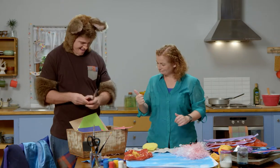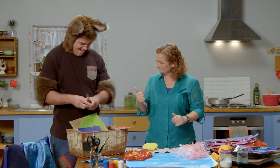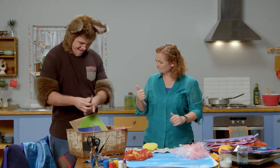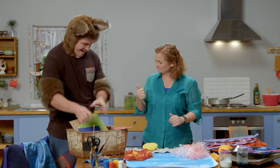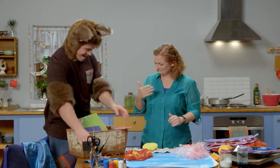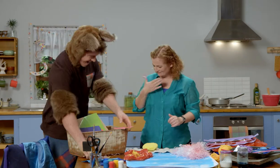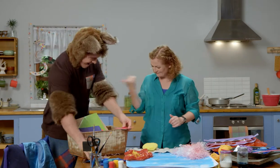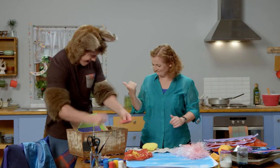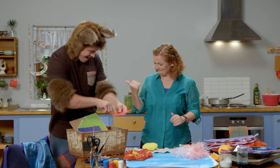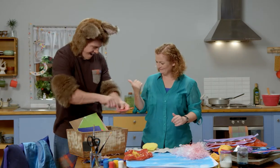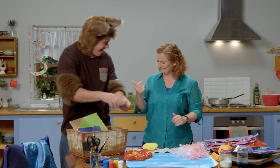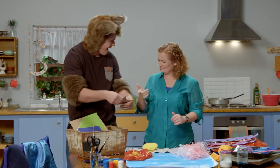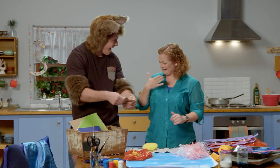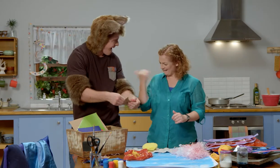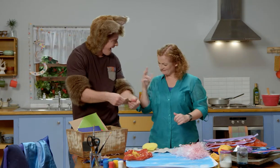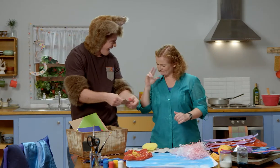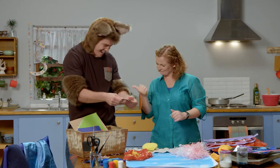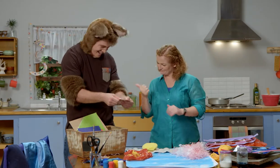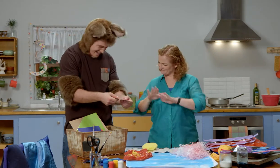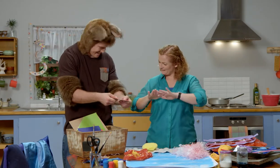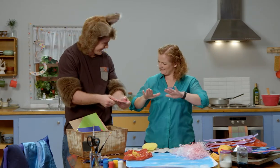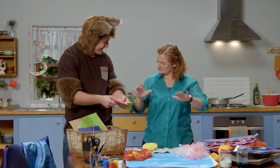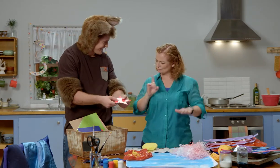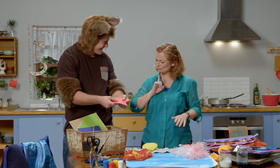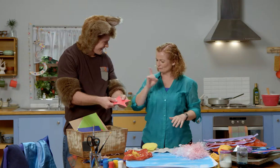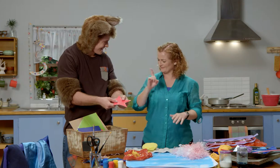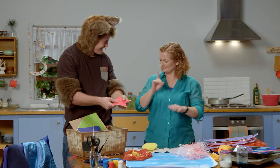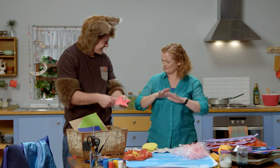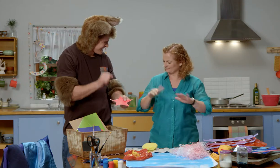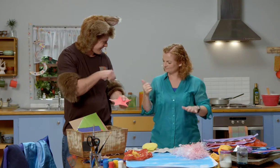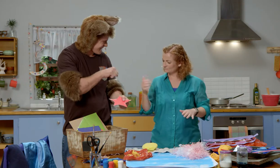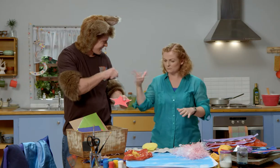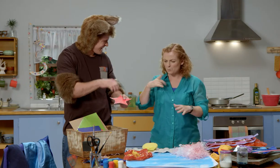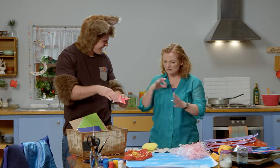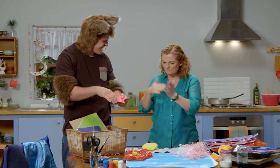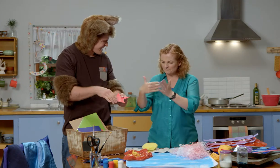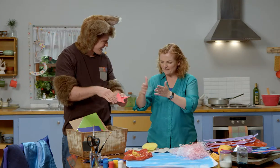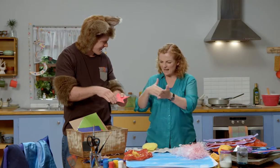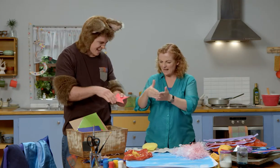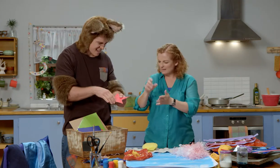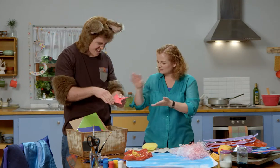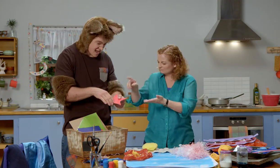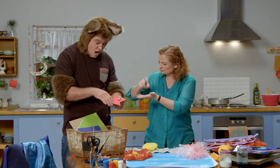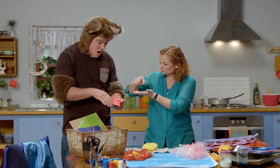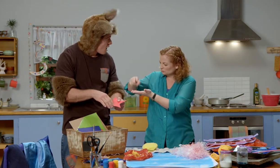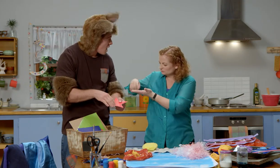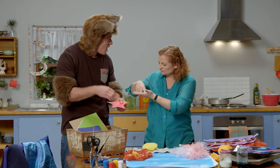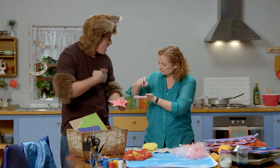Well done Possum, that looks great! That’s a lovely red starfish. Why don’t we paint some dots on it?